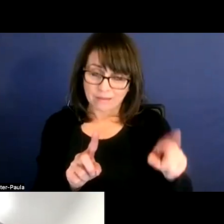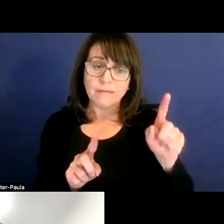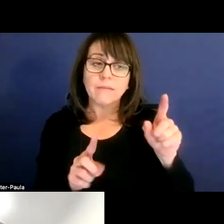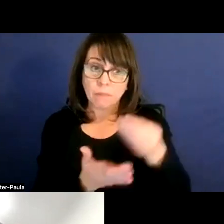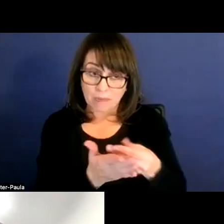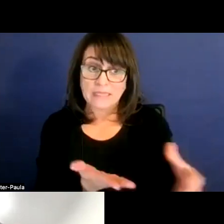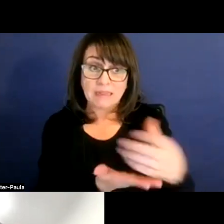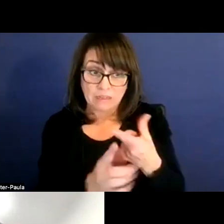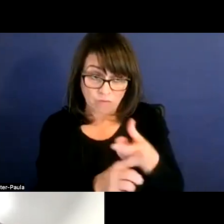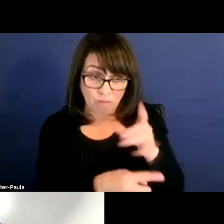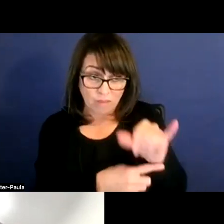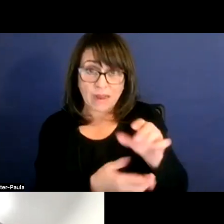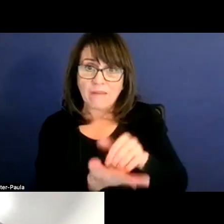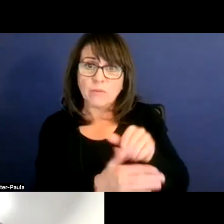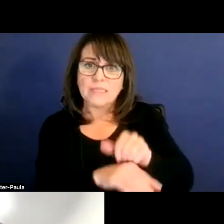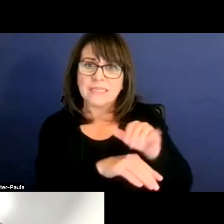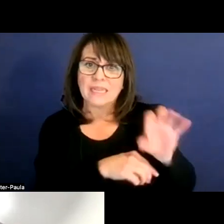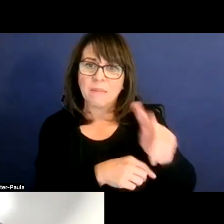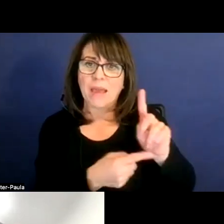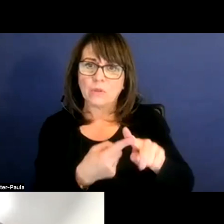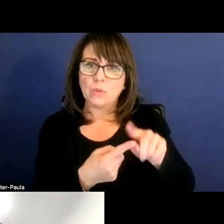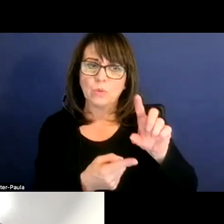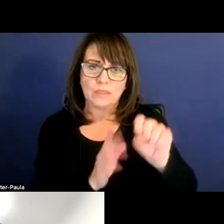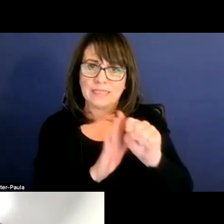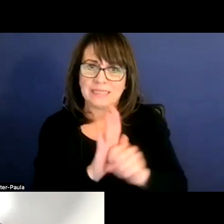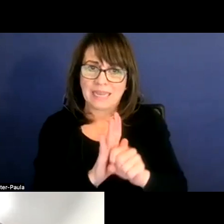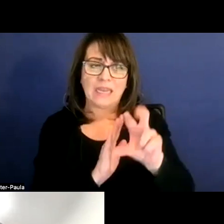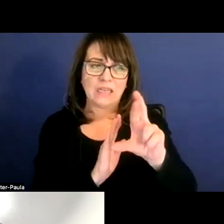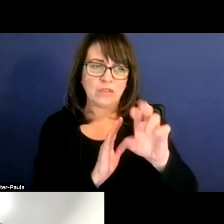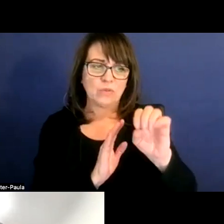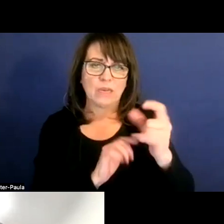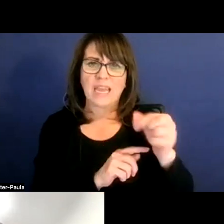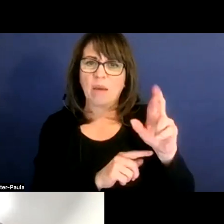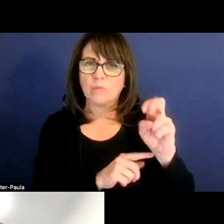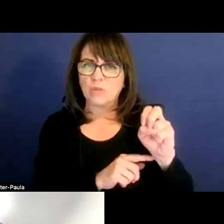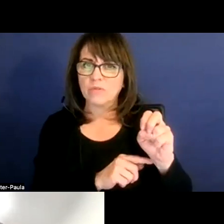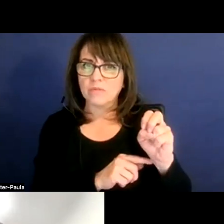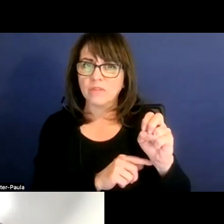On average, for each copper penny, about 40% would stay in the district,